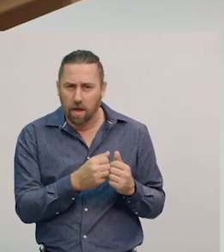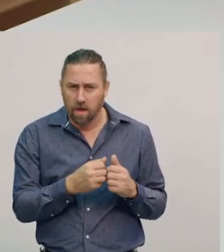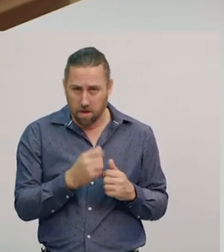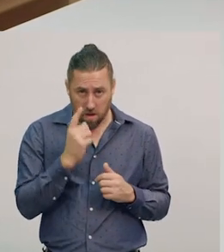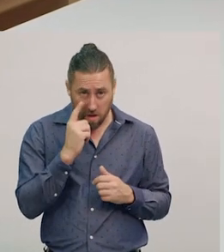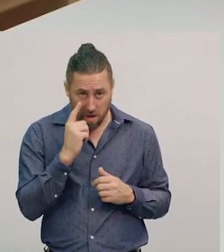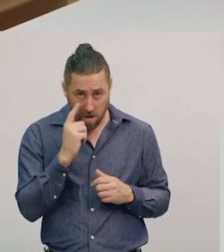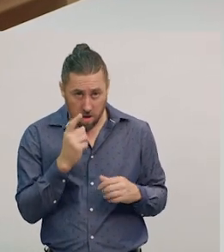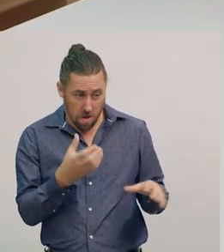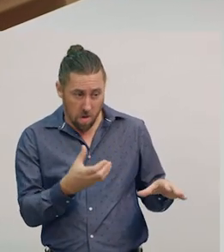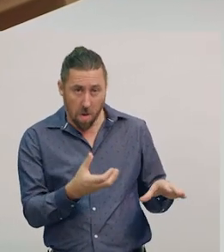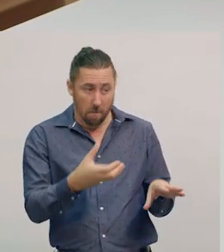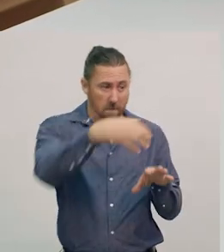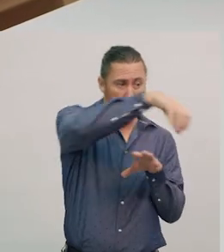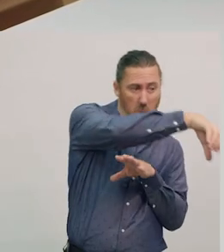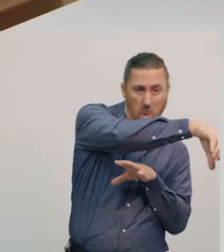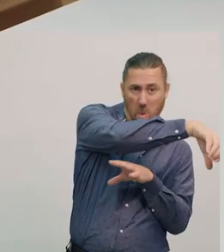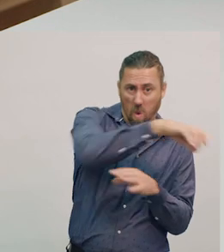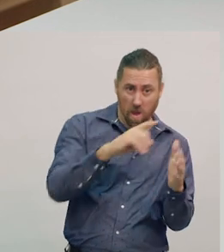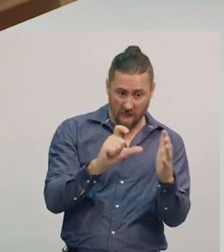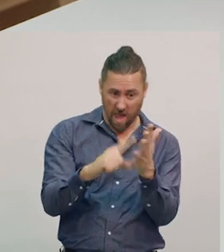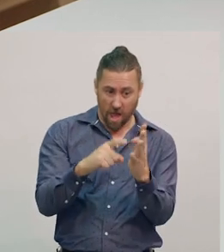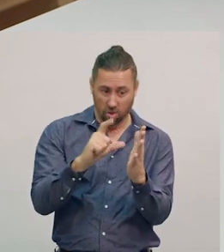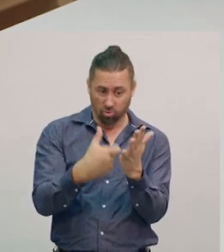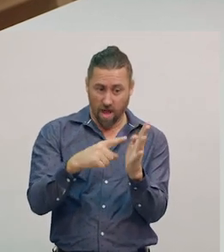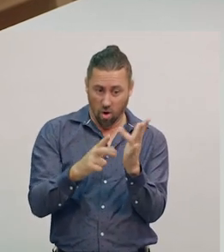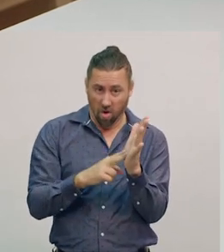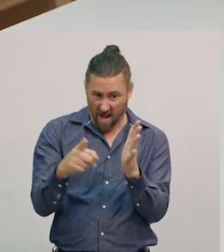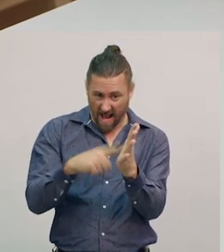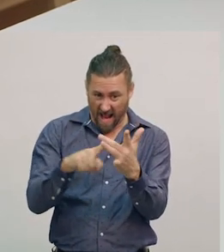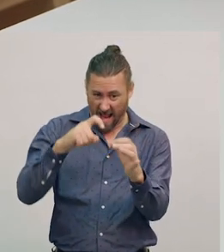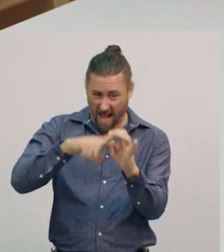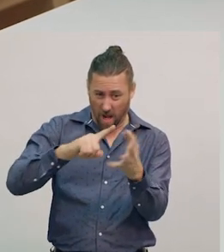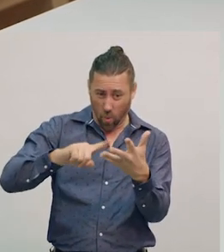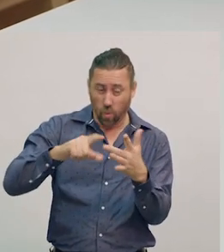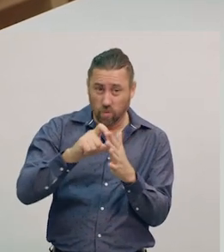the liquid crayon onto this chunk of ice, and see what happens.